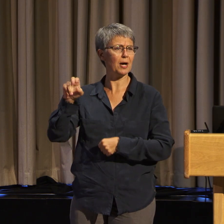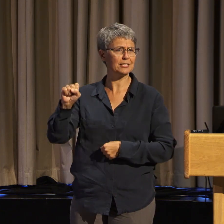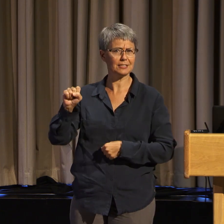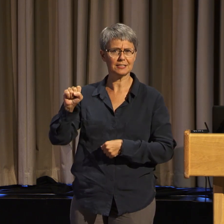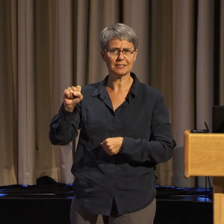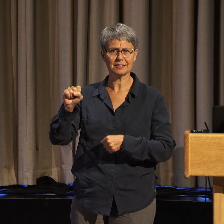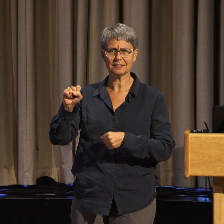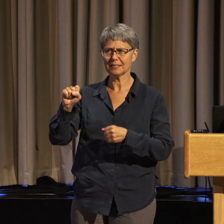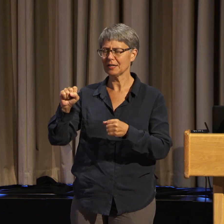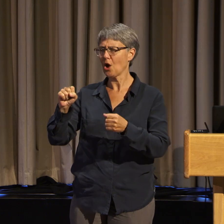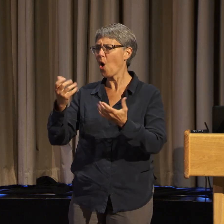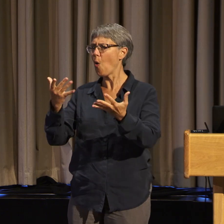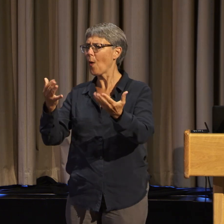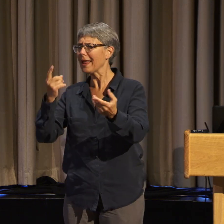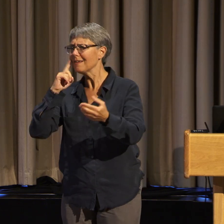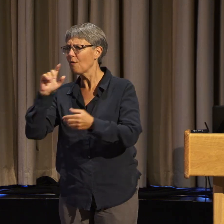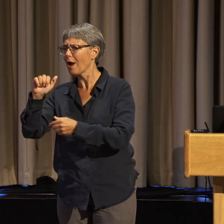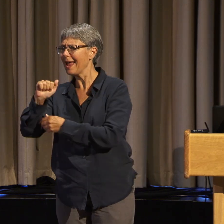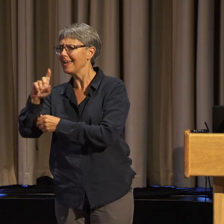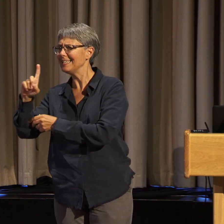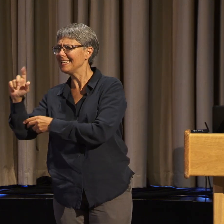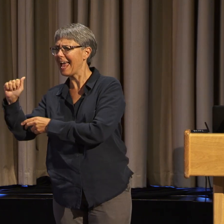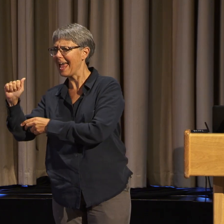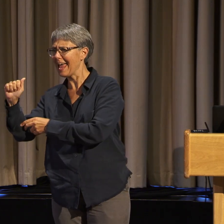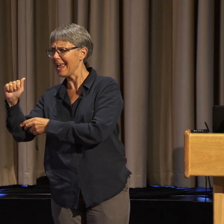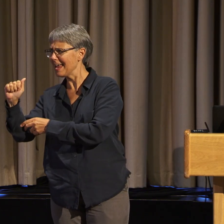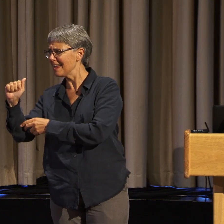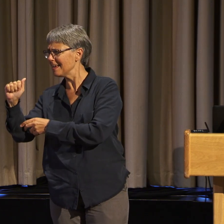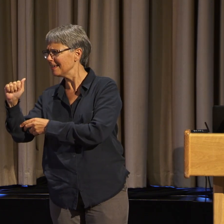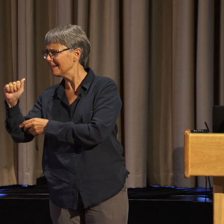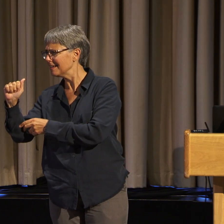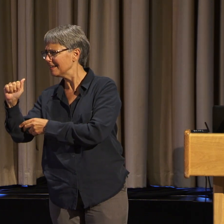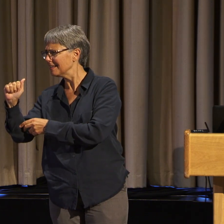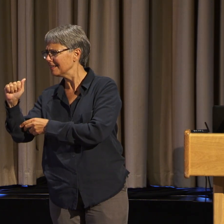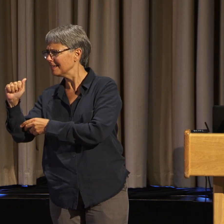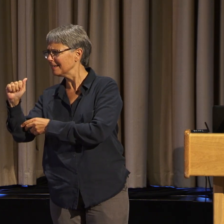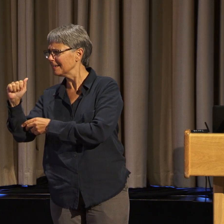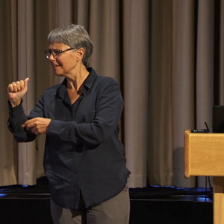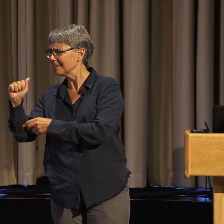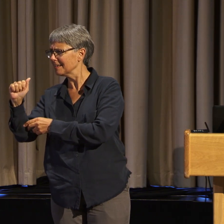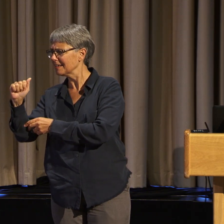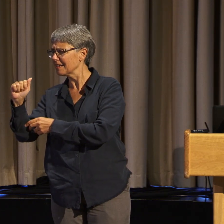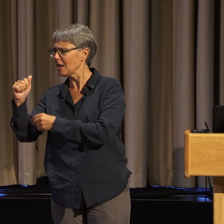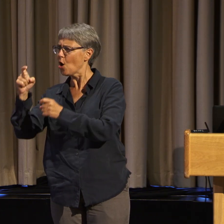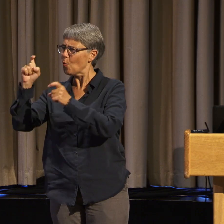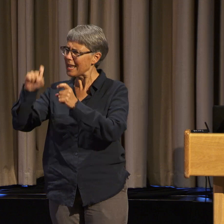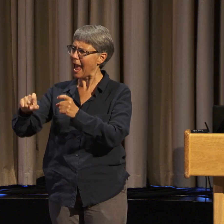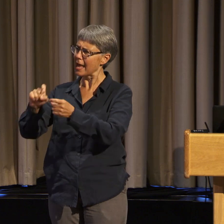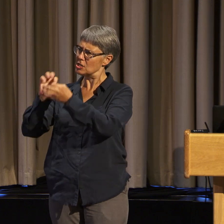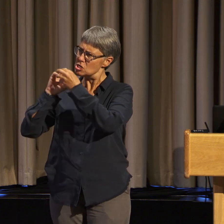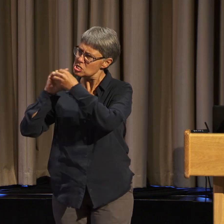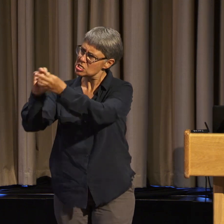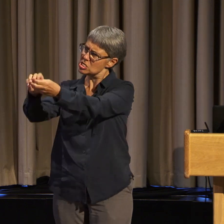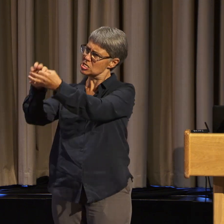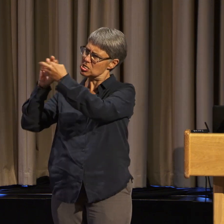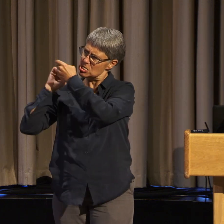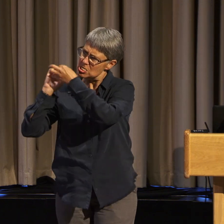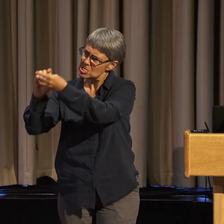25% of Medicaid funding to go into a national attendance services program. I was actually involved in writing